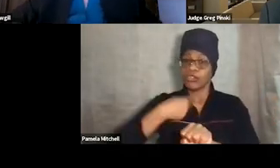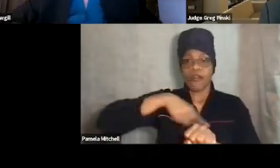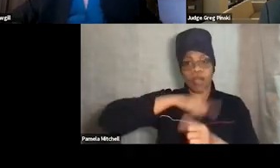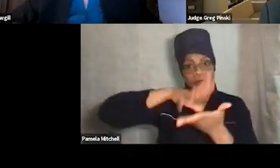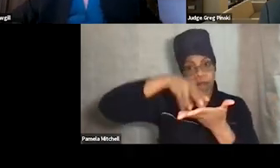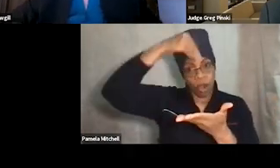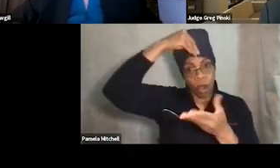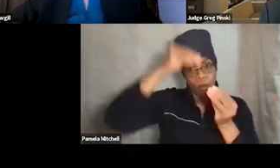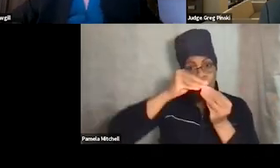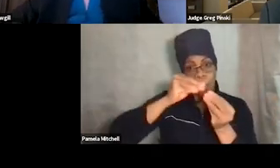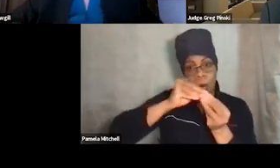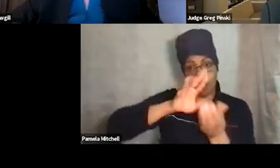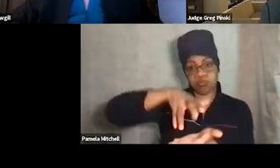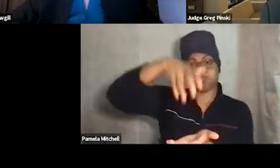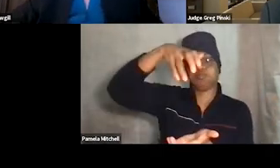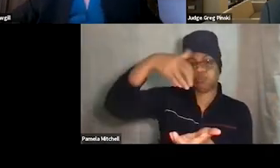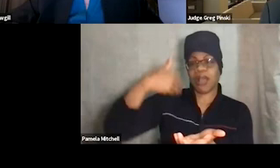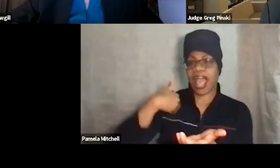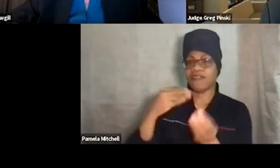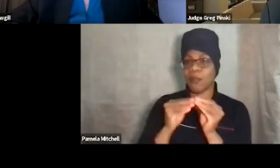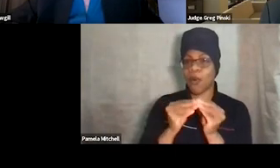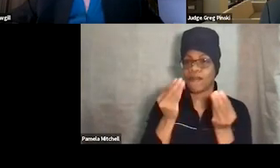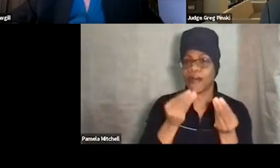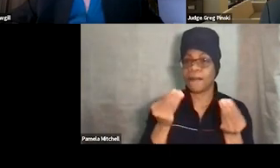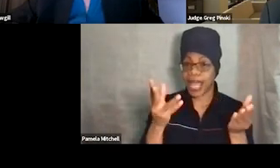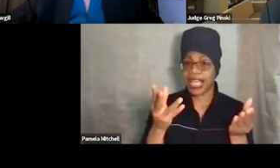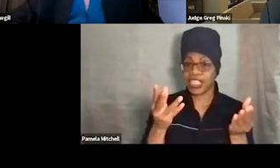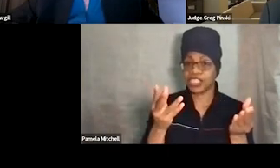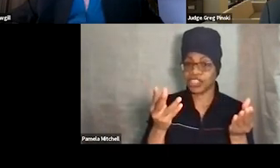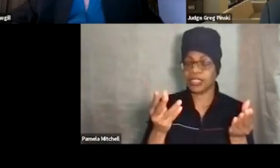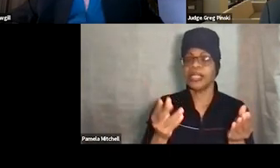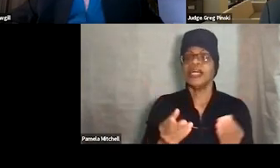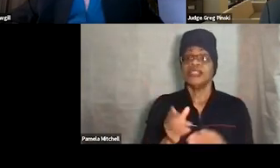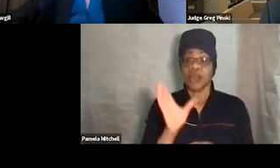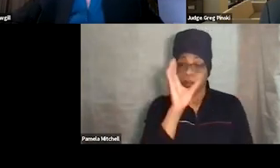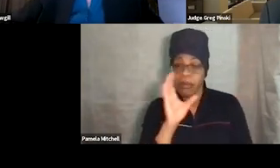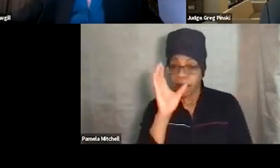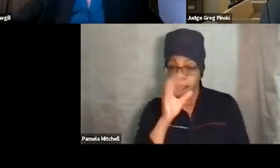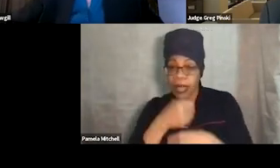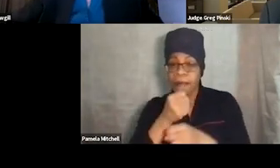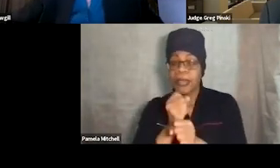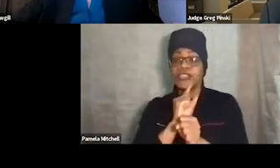and so we have more information. And standard 4 will be one of those ones that's updated. So look for that and make sure you download that